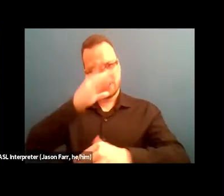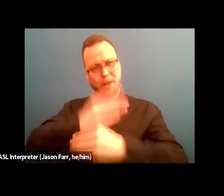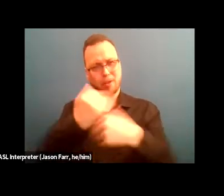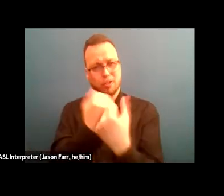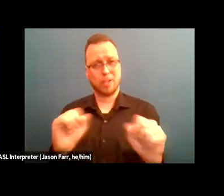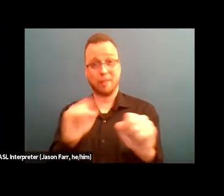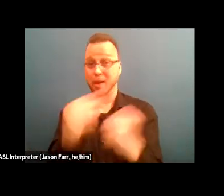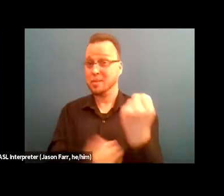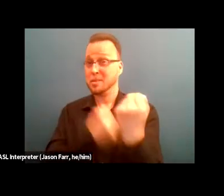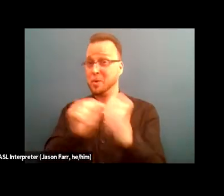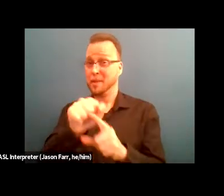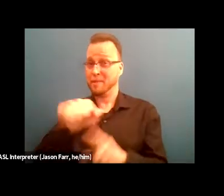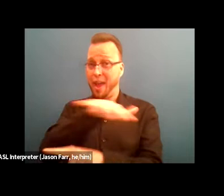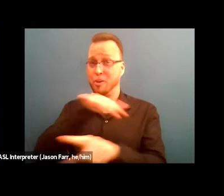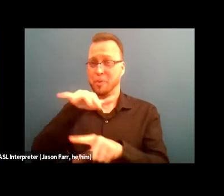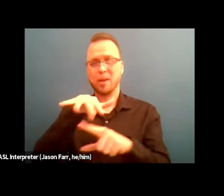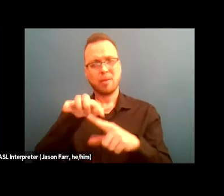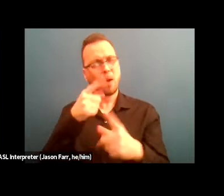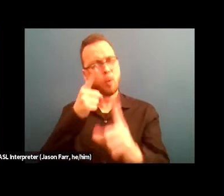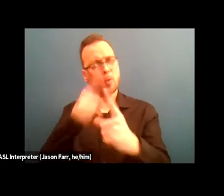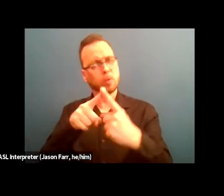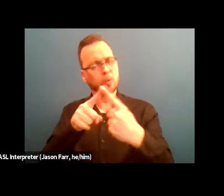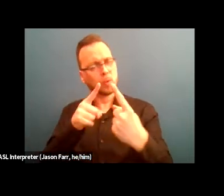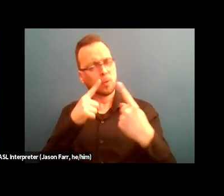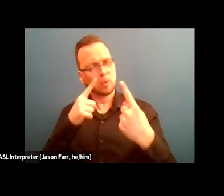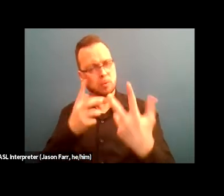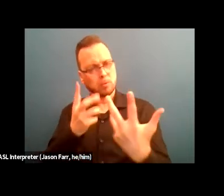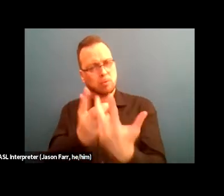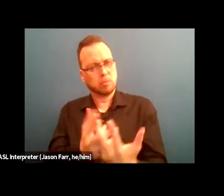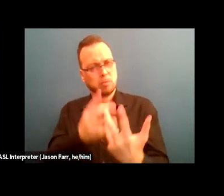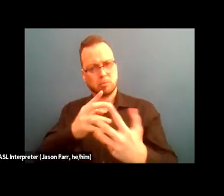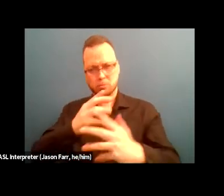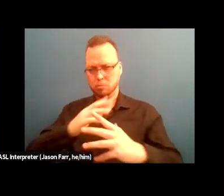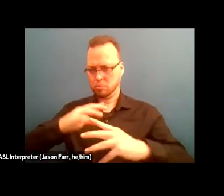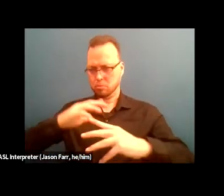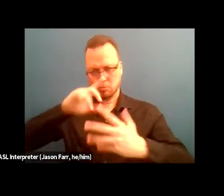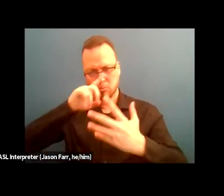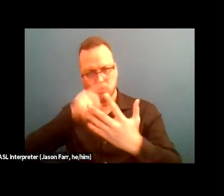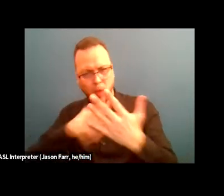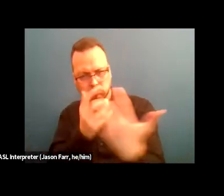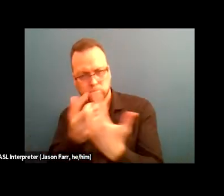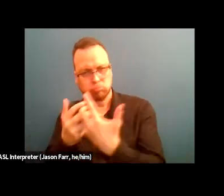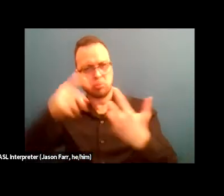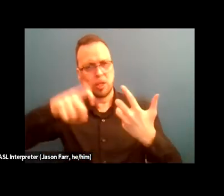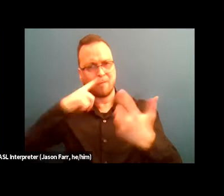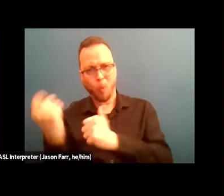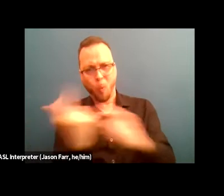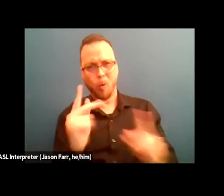that aims to address the needs of all people. So by, for example, prioritizing the emotional climate and the wellbeing of group members